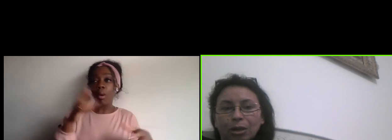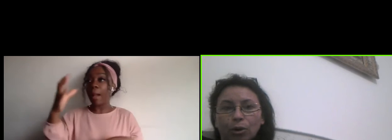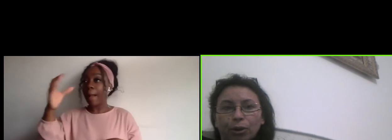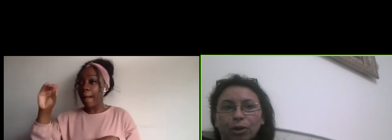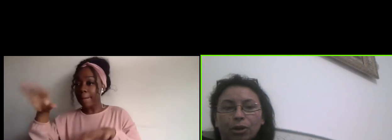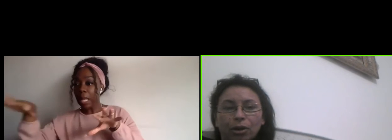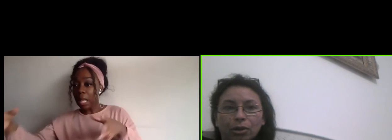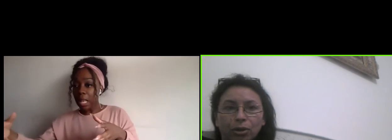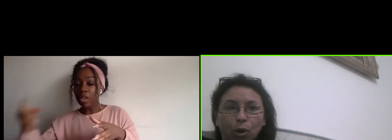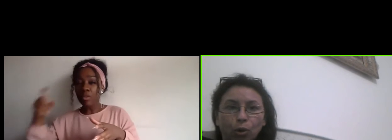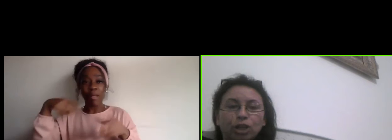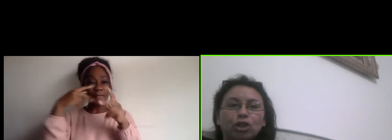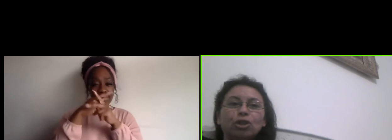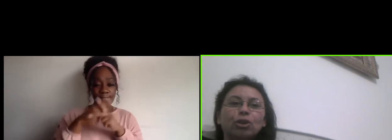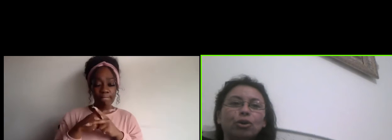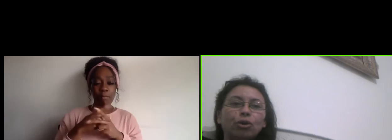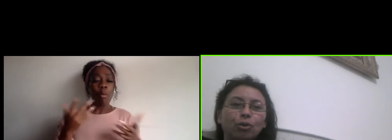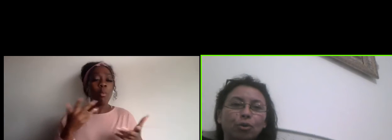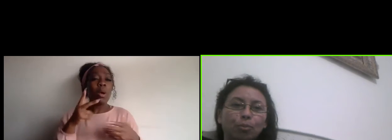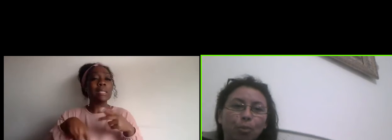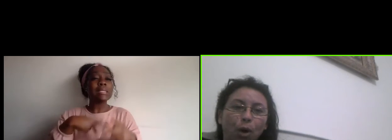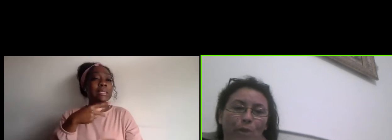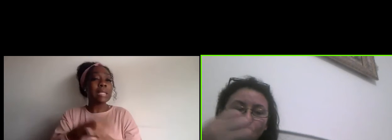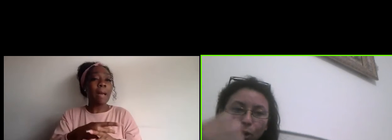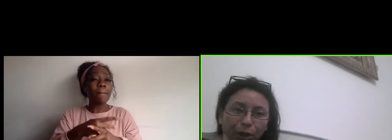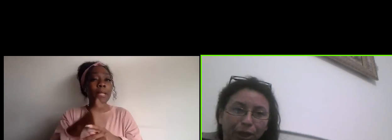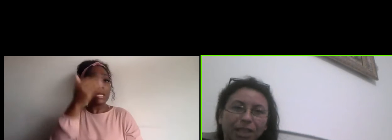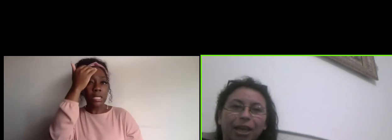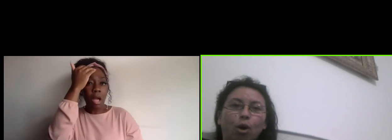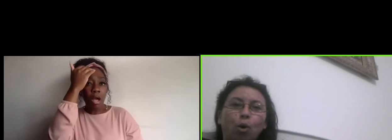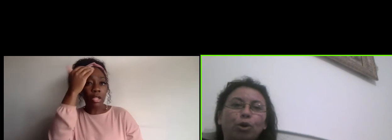or the knowledge the things they own